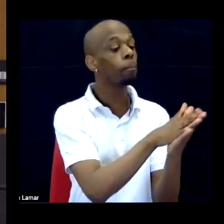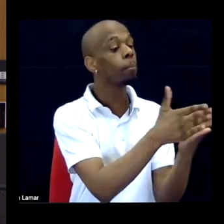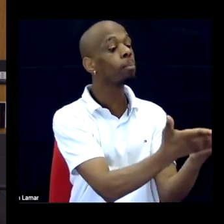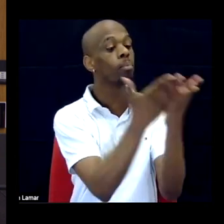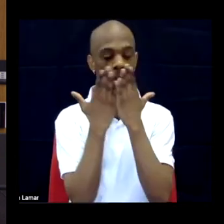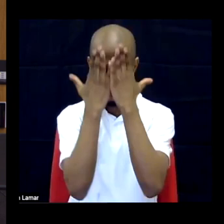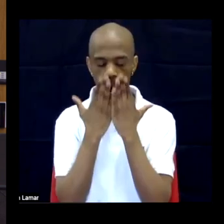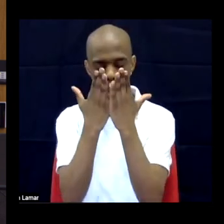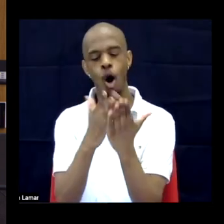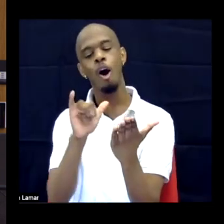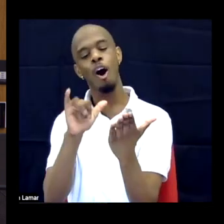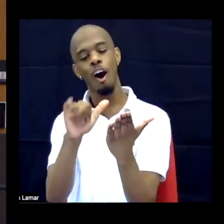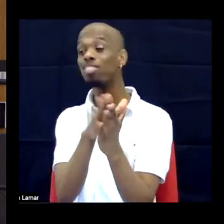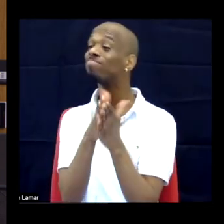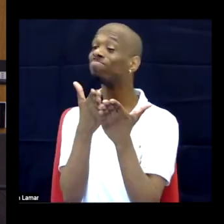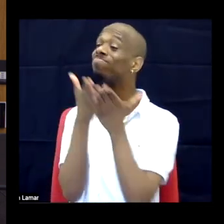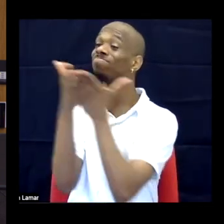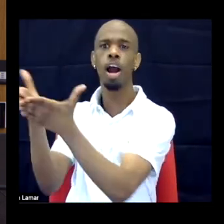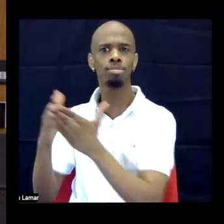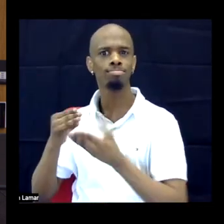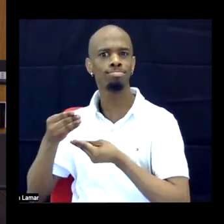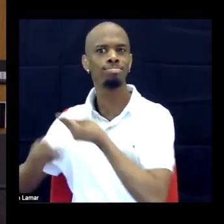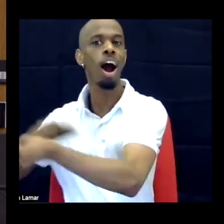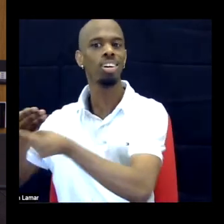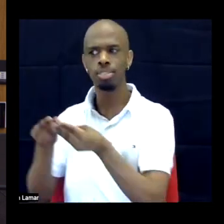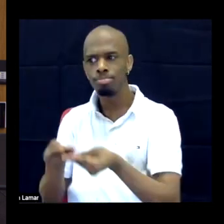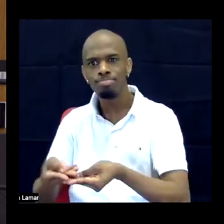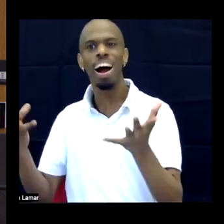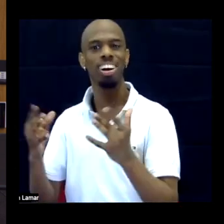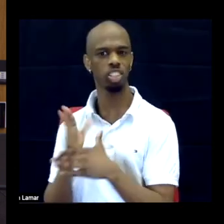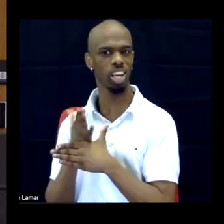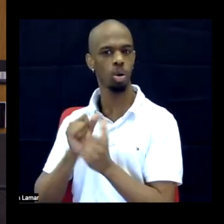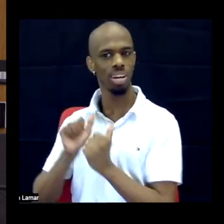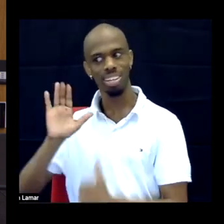So it's really important for me to write in a clear and accessible manner.